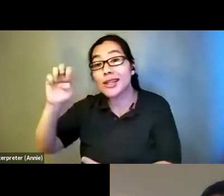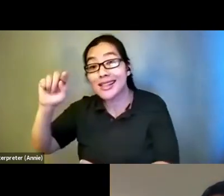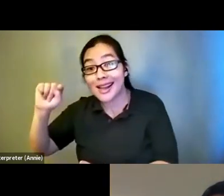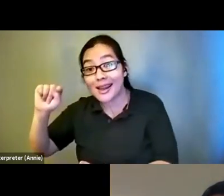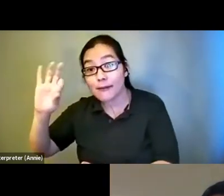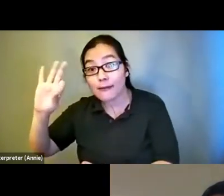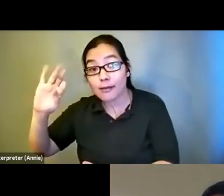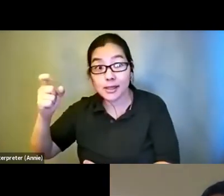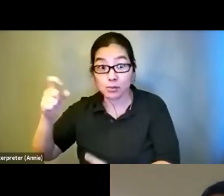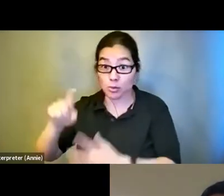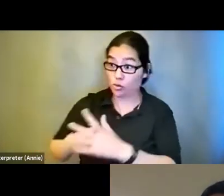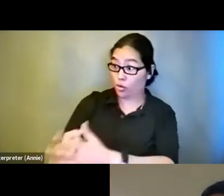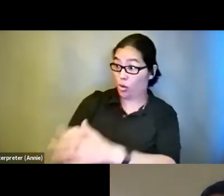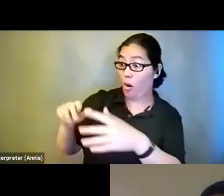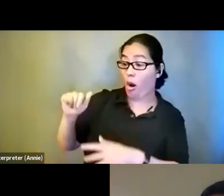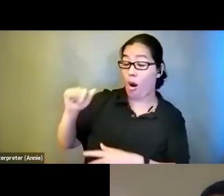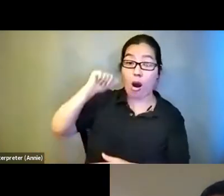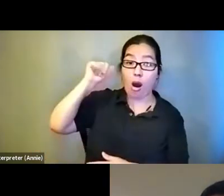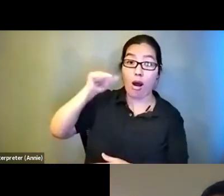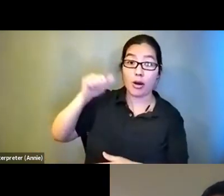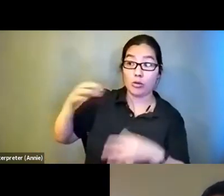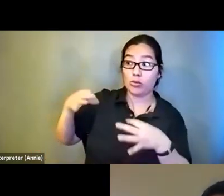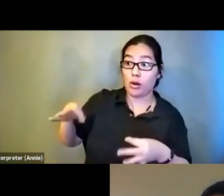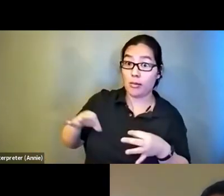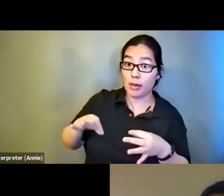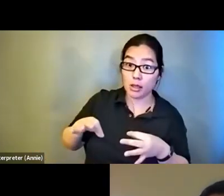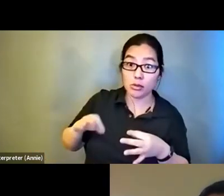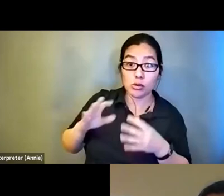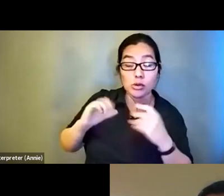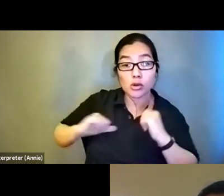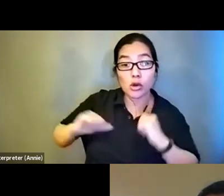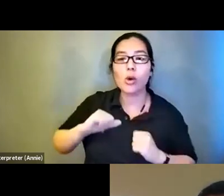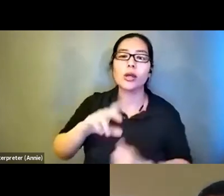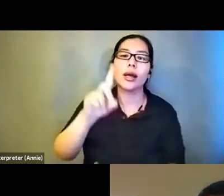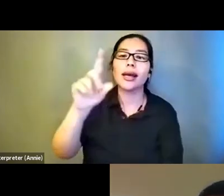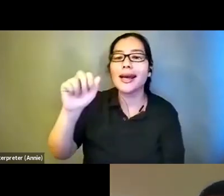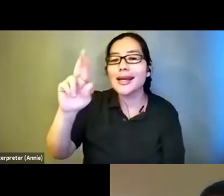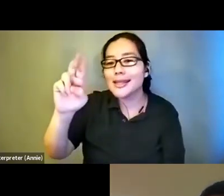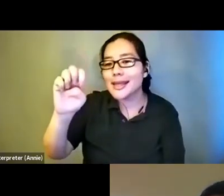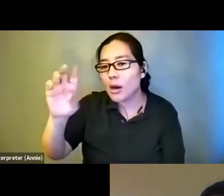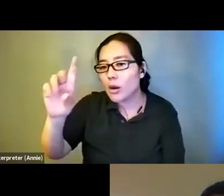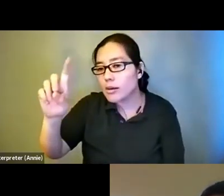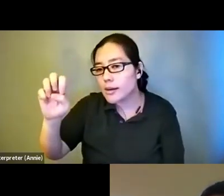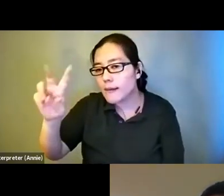describing shows like daredevil and Jessica -- um,